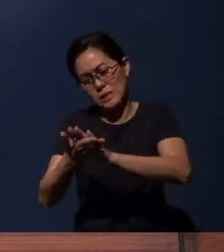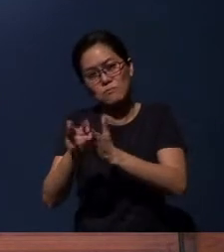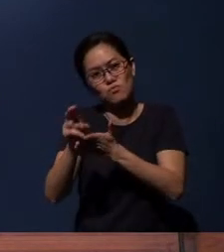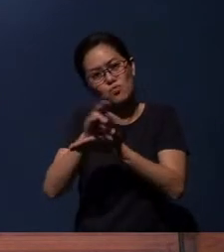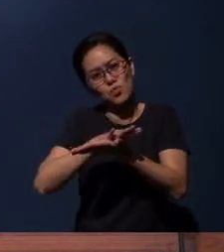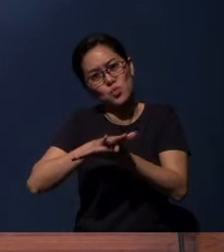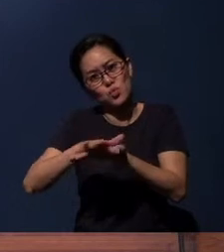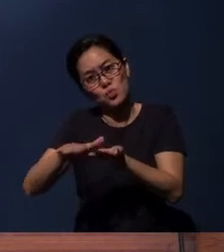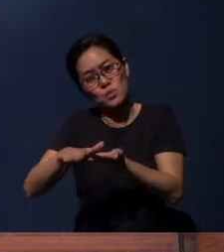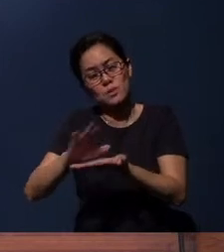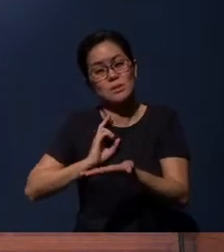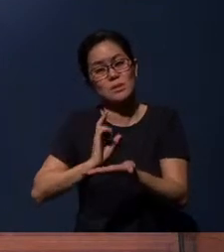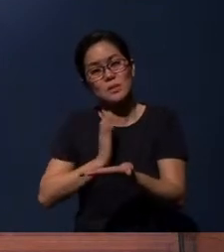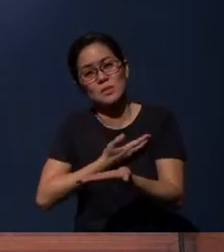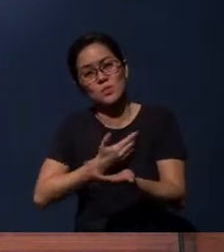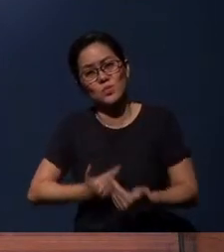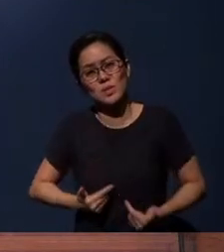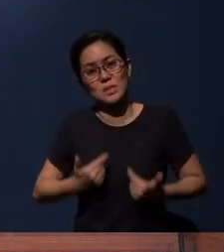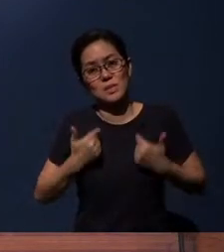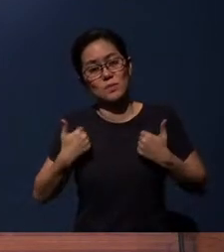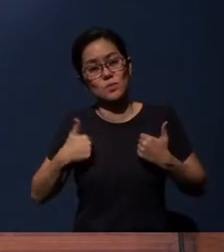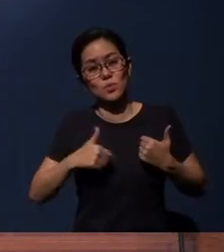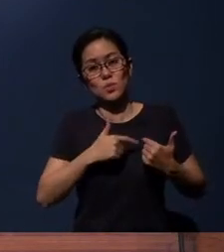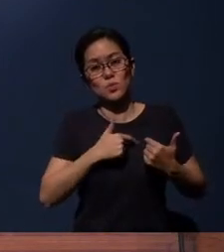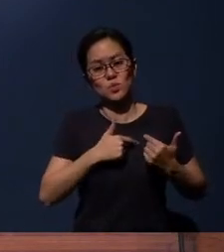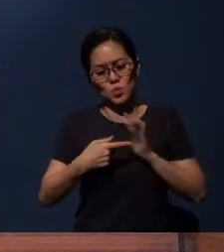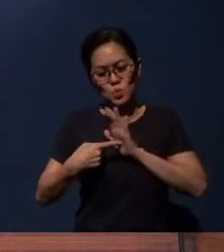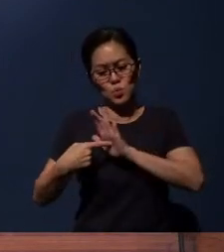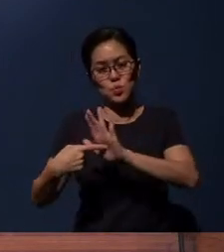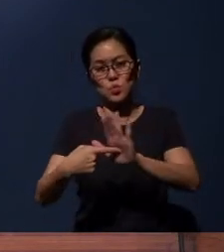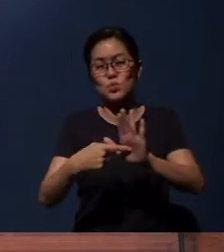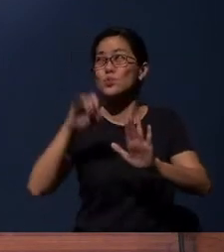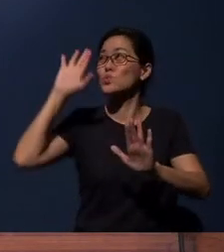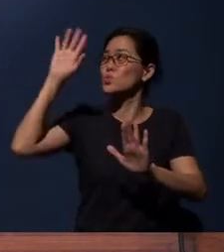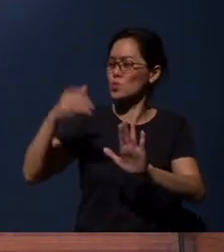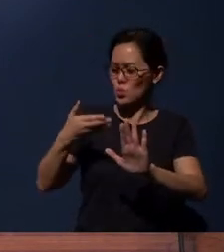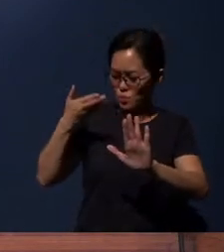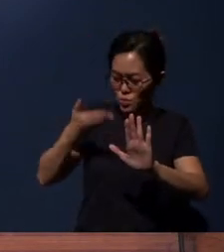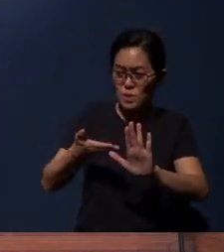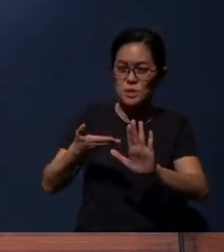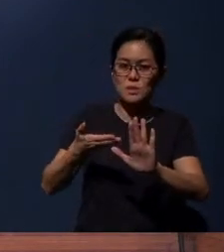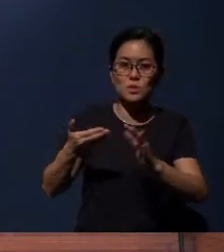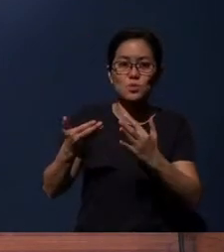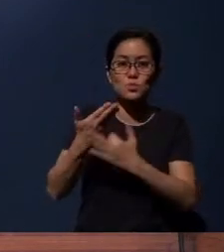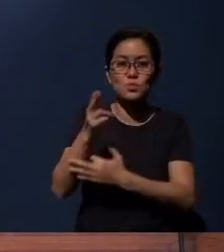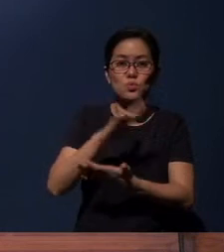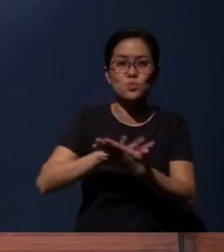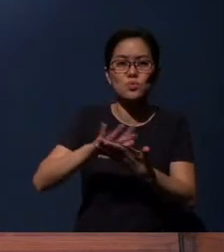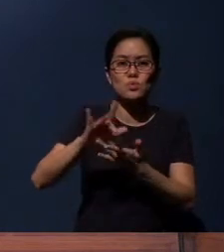In our lives, we reflect Your very presence through the empowerment of the Holy Spirit.